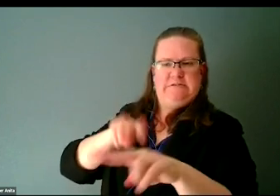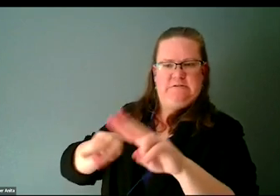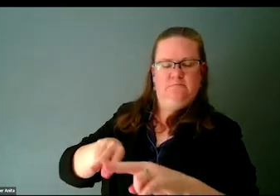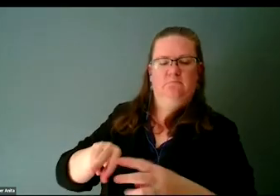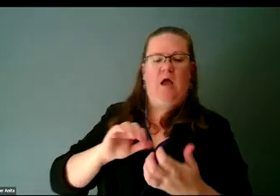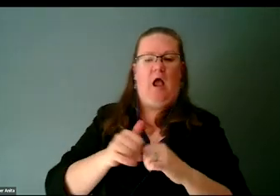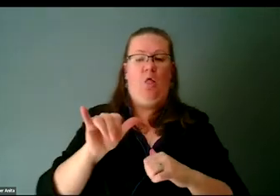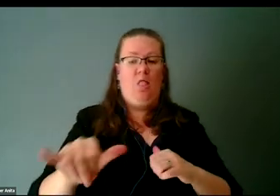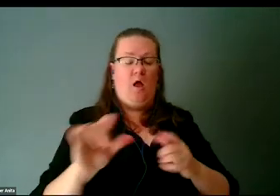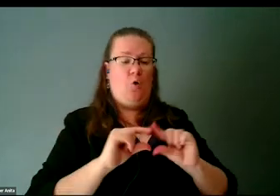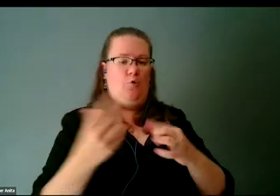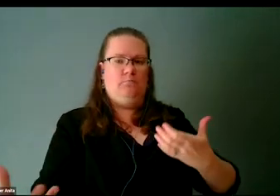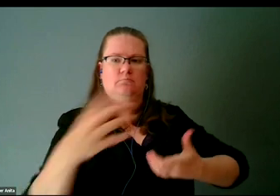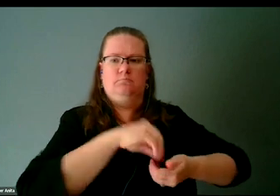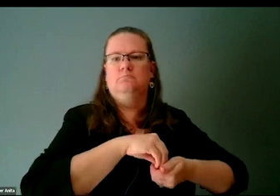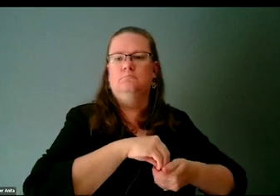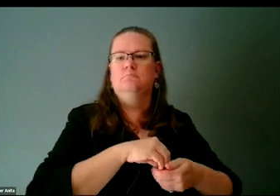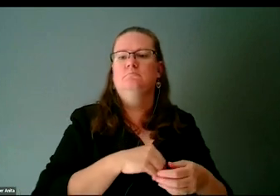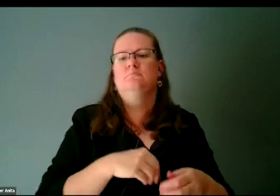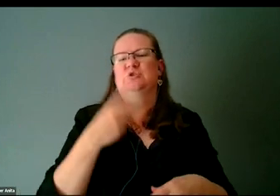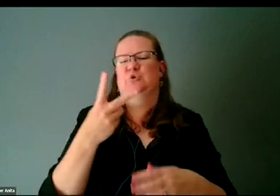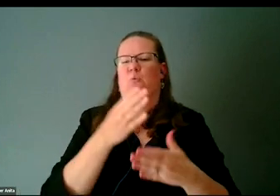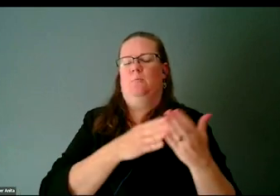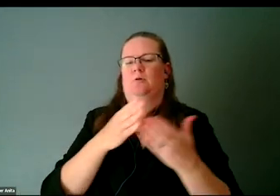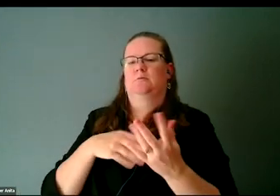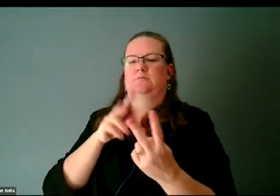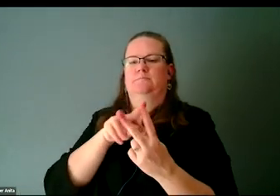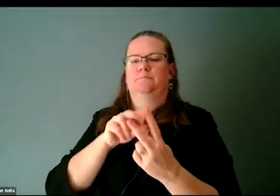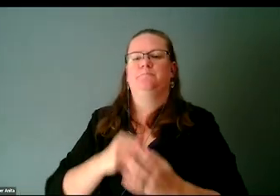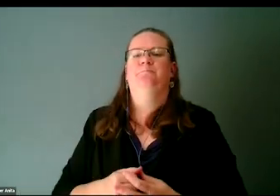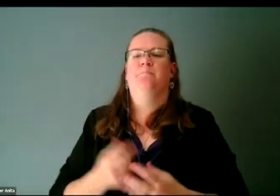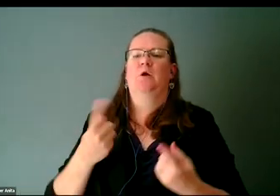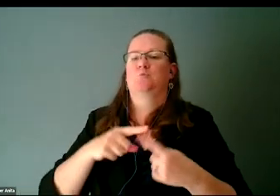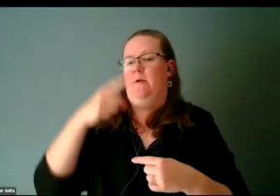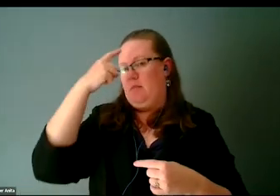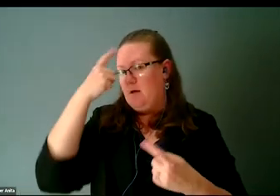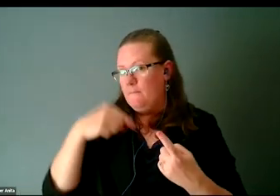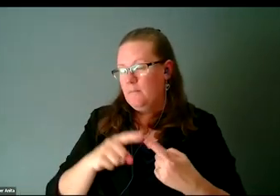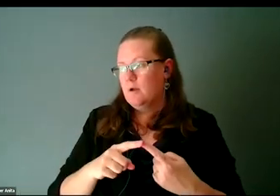There's two sides of it. When we think of Black culture,